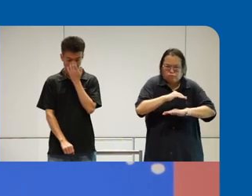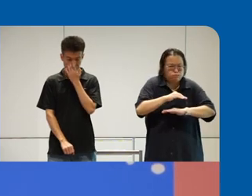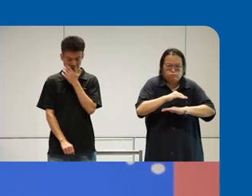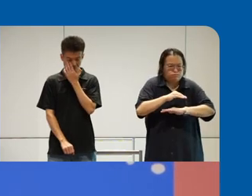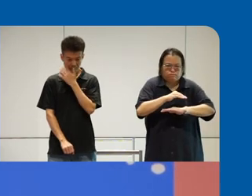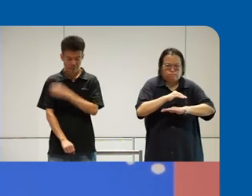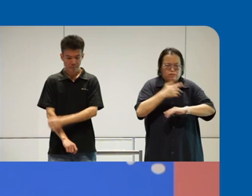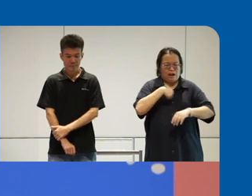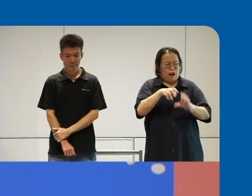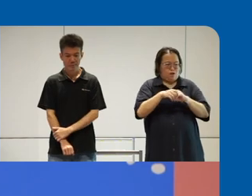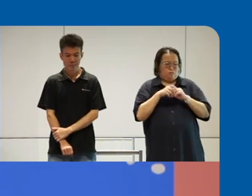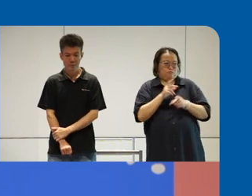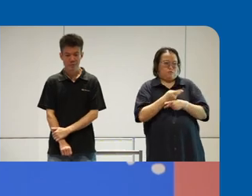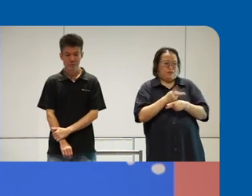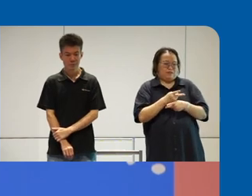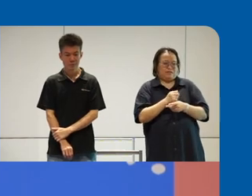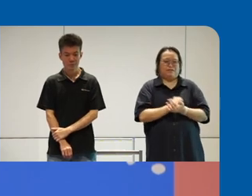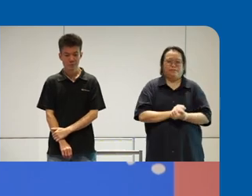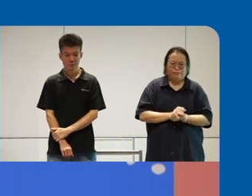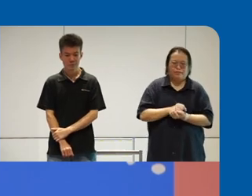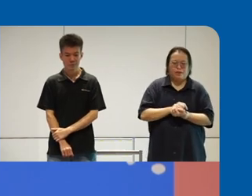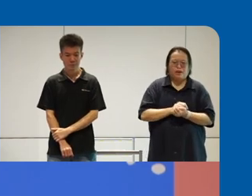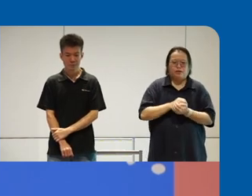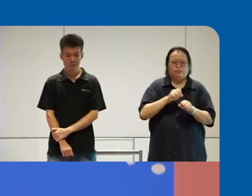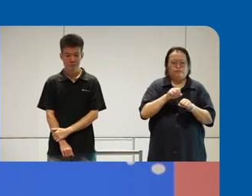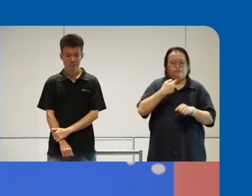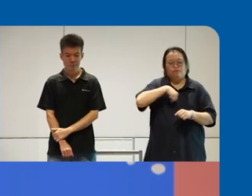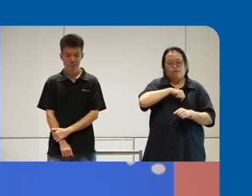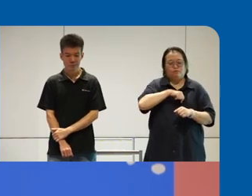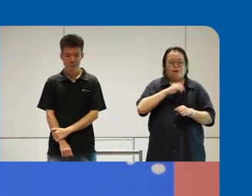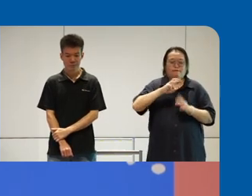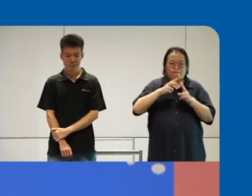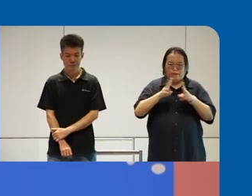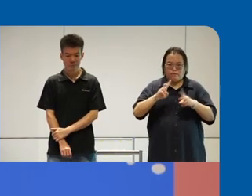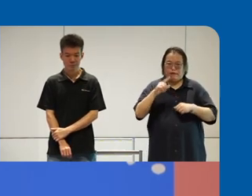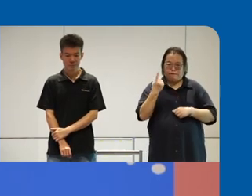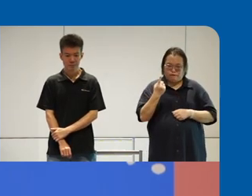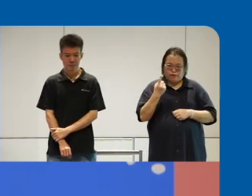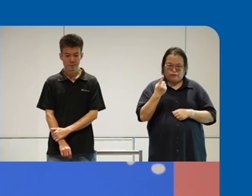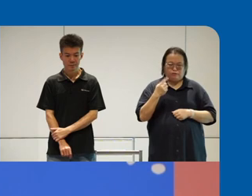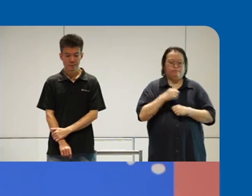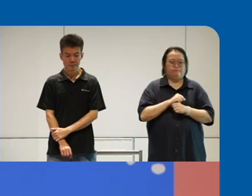own products so um we launched our very first uh learning Festival um as volunteers so we asked for